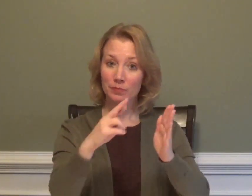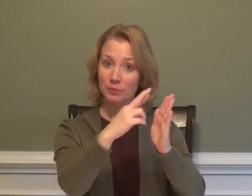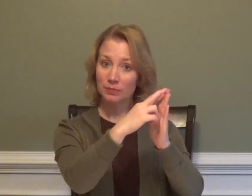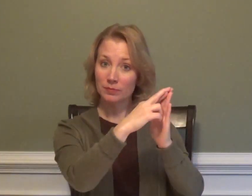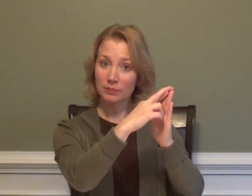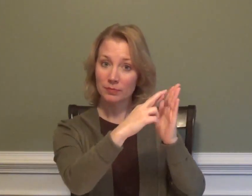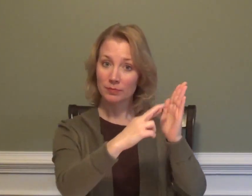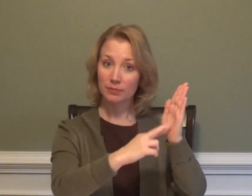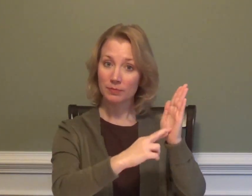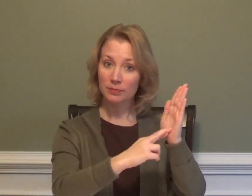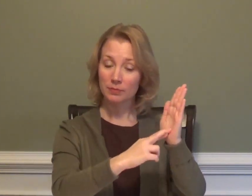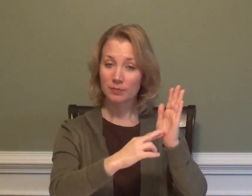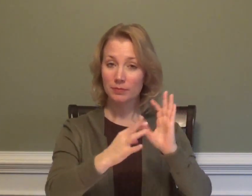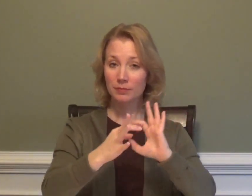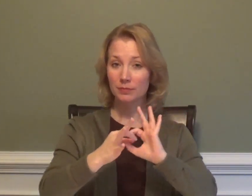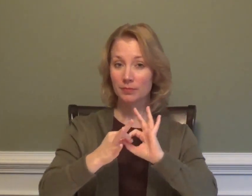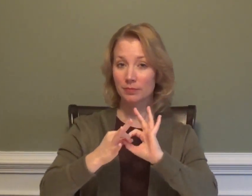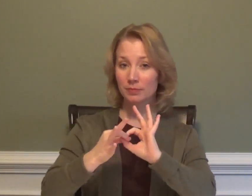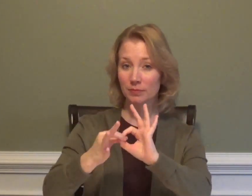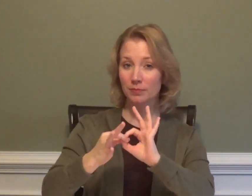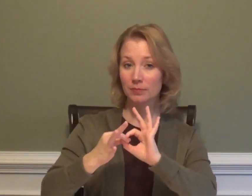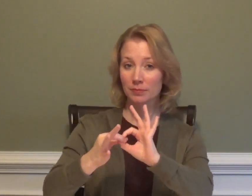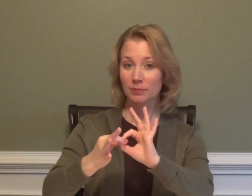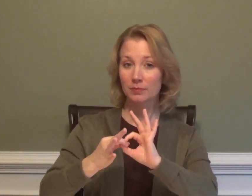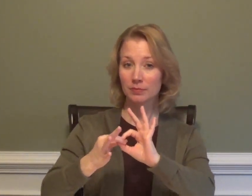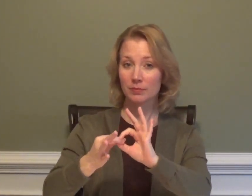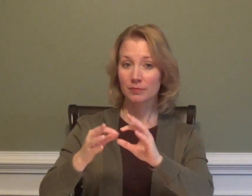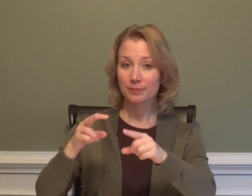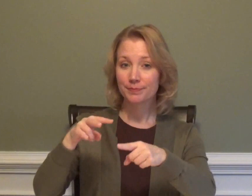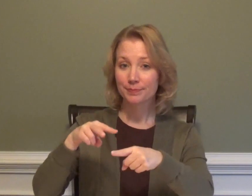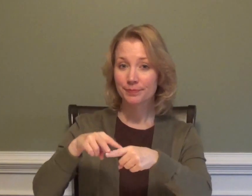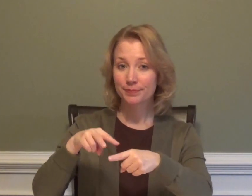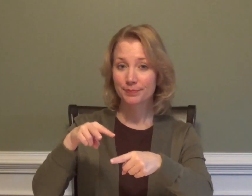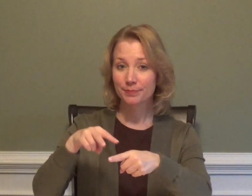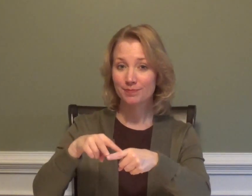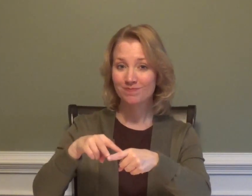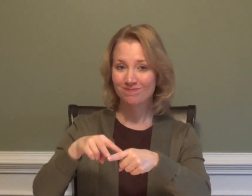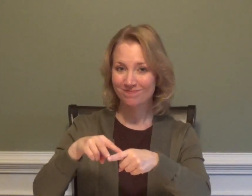RULE RELATED VOCABULARY